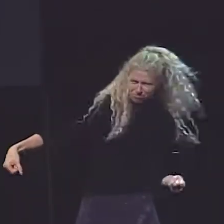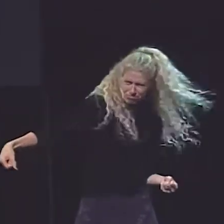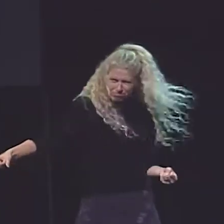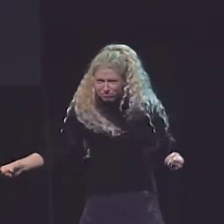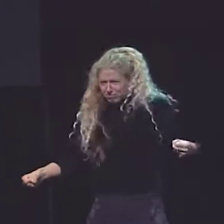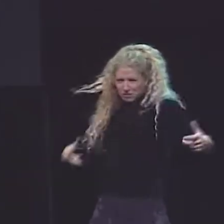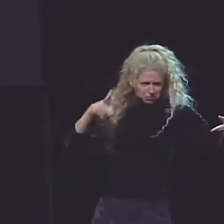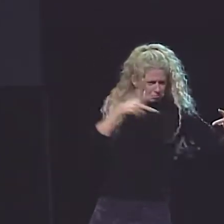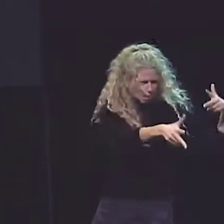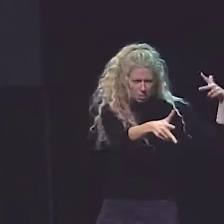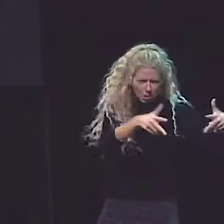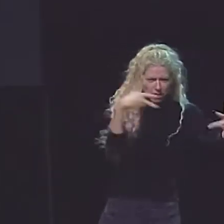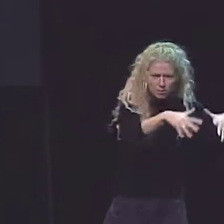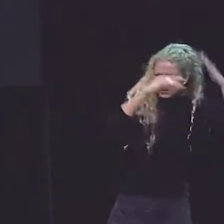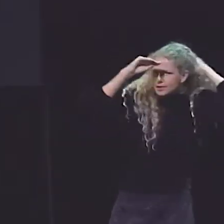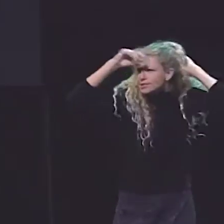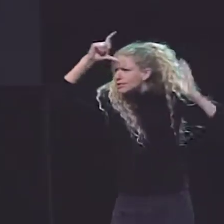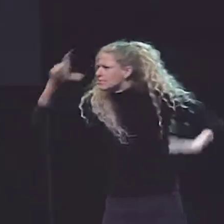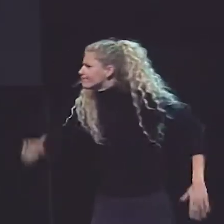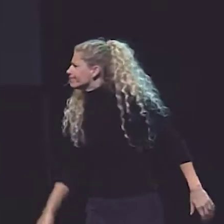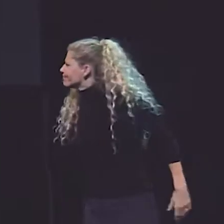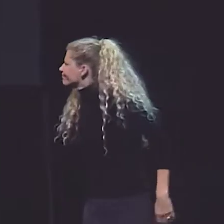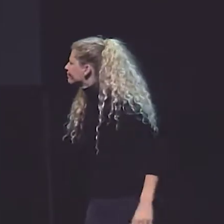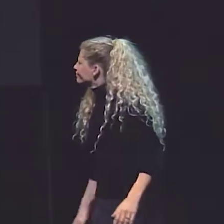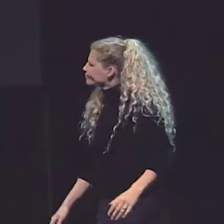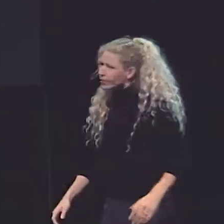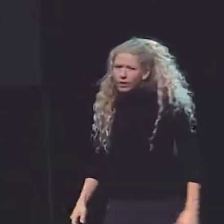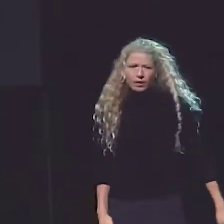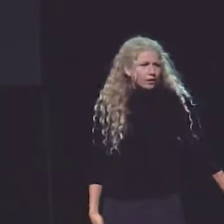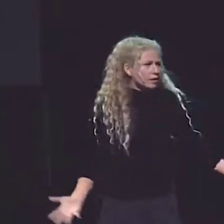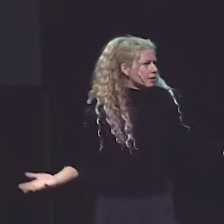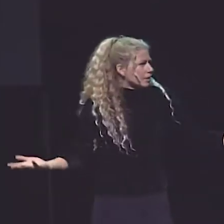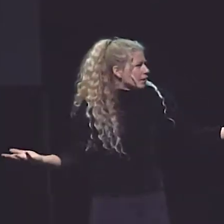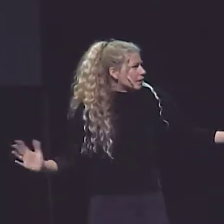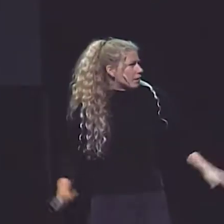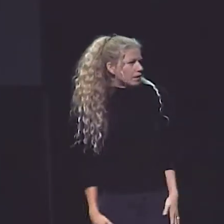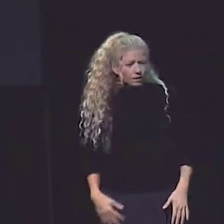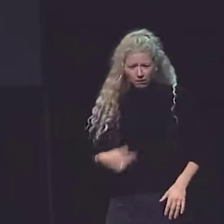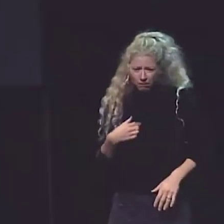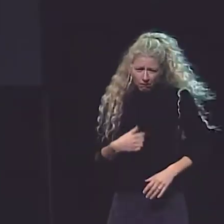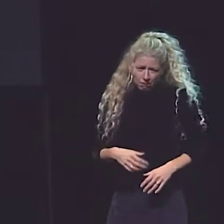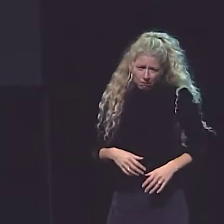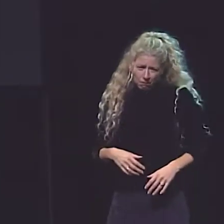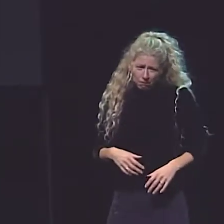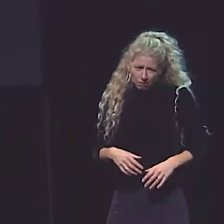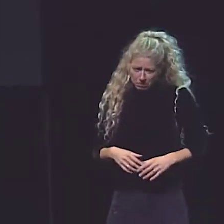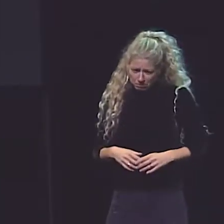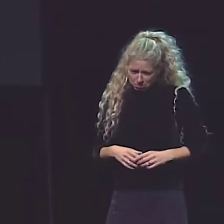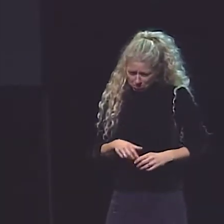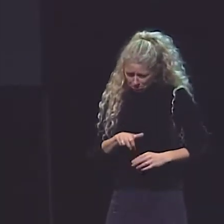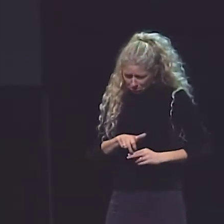I STEPPED OUT AND SAW MANY FIRE TRUCKS, FIREMEN LOOKING AROUND DISGUSTINGLY. WHY WERE WE CALLED? WHAT WAS THE POINT OF THIS?